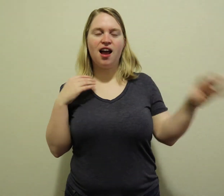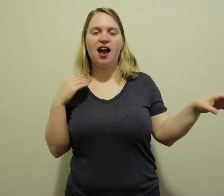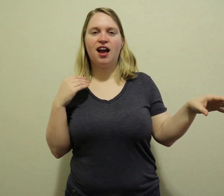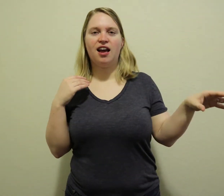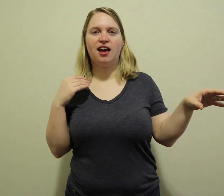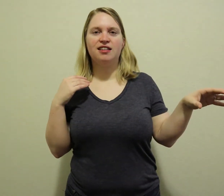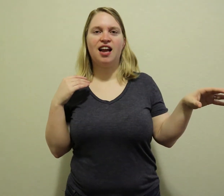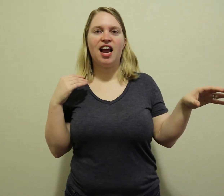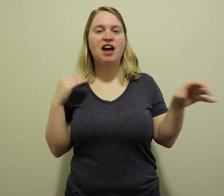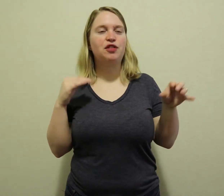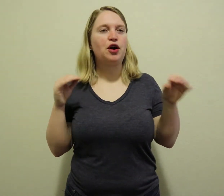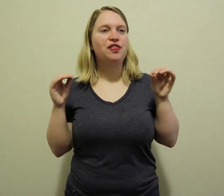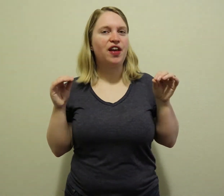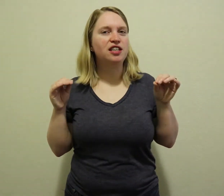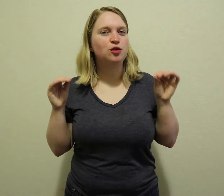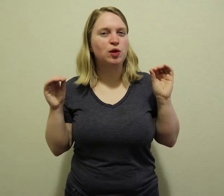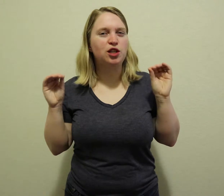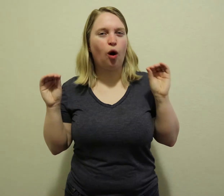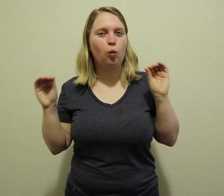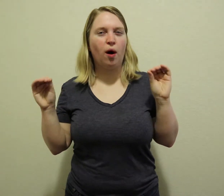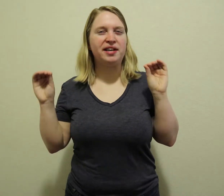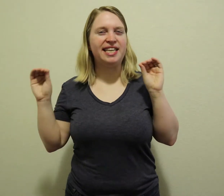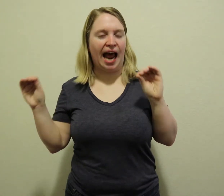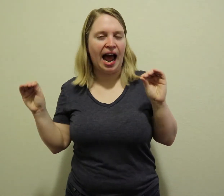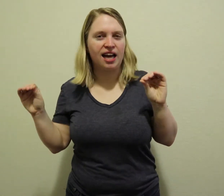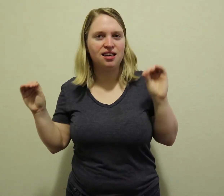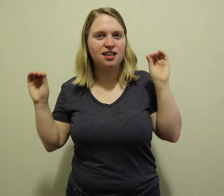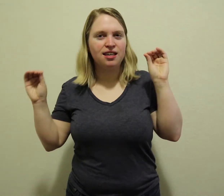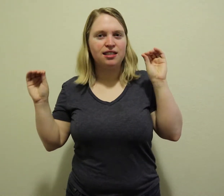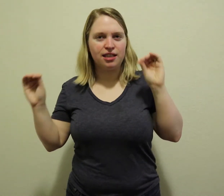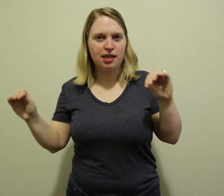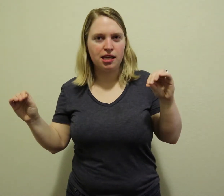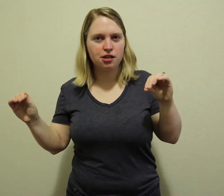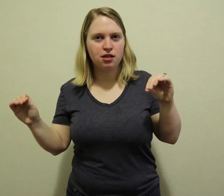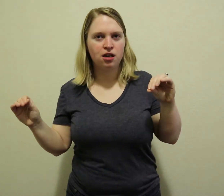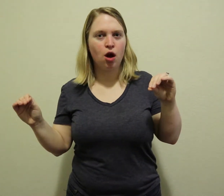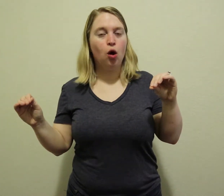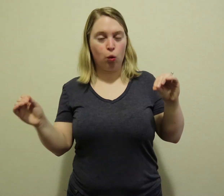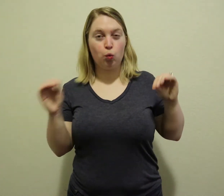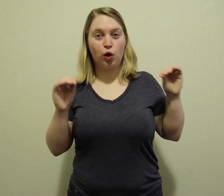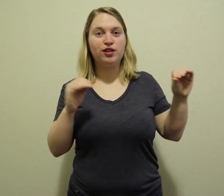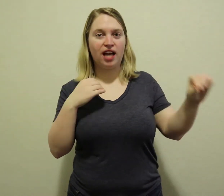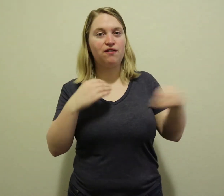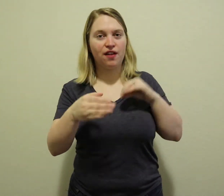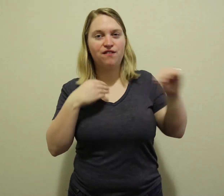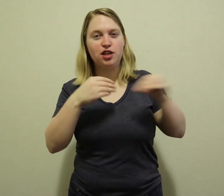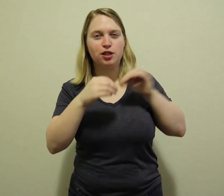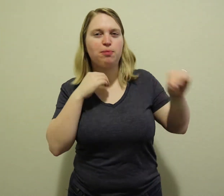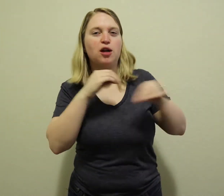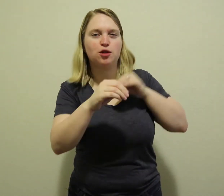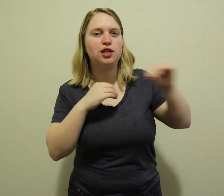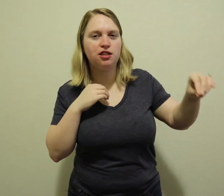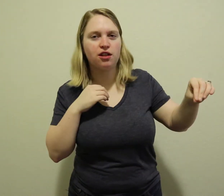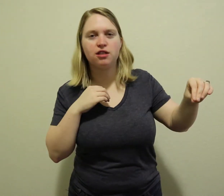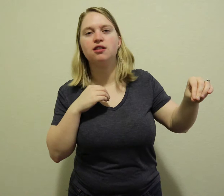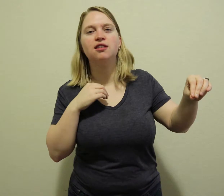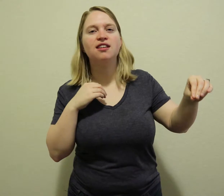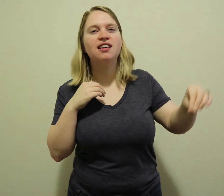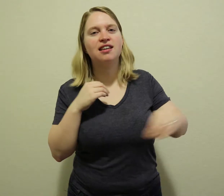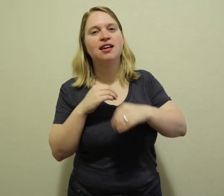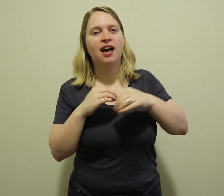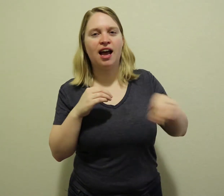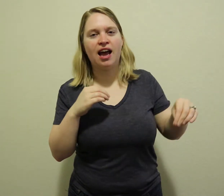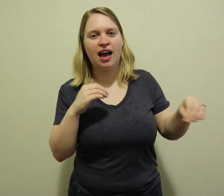and if there are things we don't want Dad to hear, we'll definitely fingerspell to each other